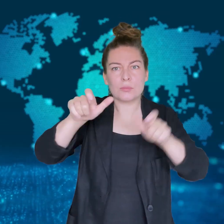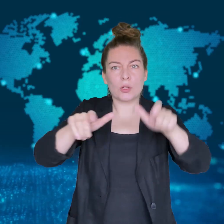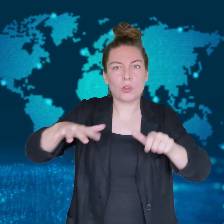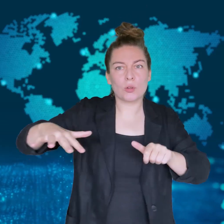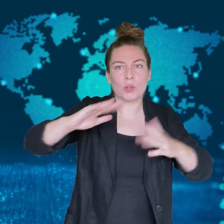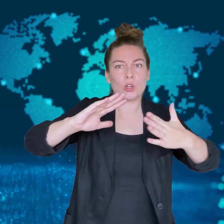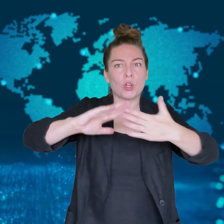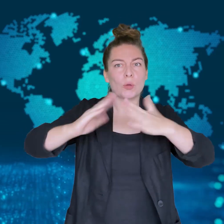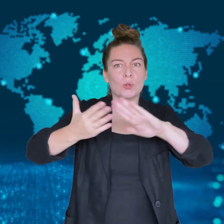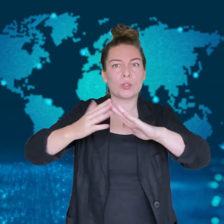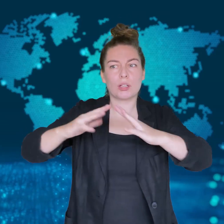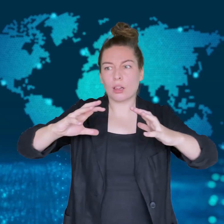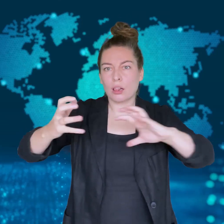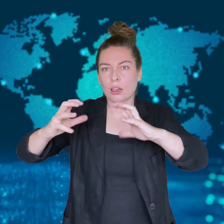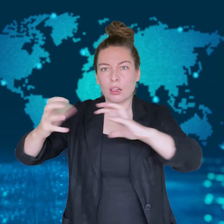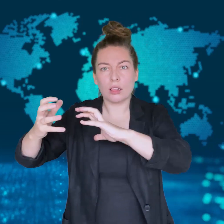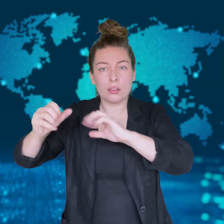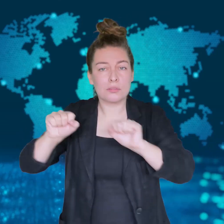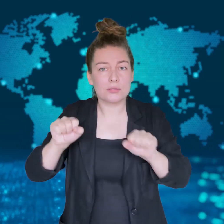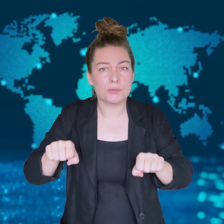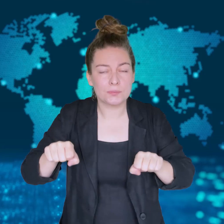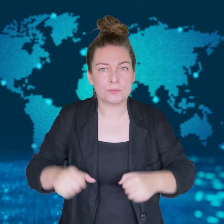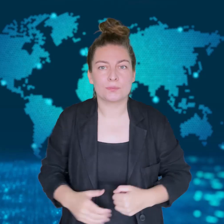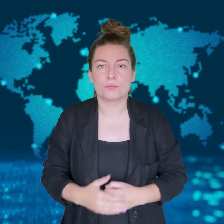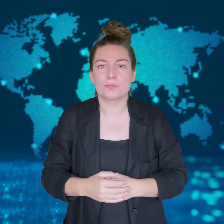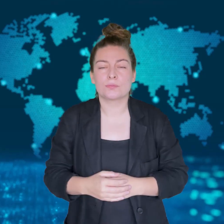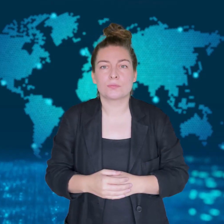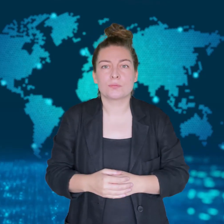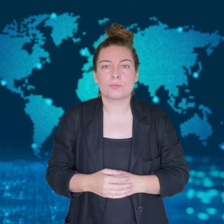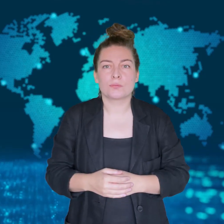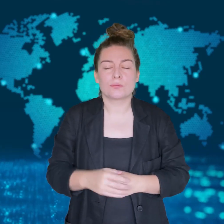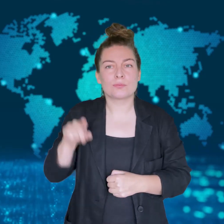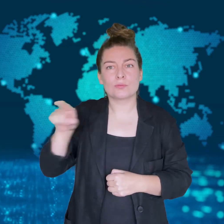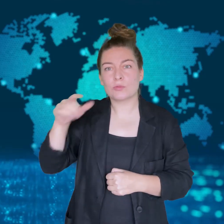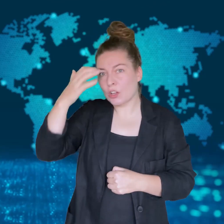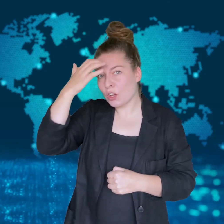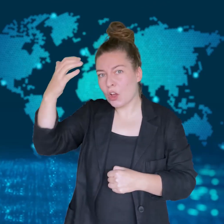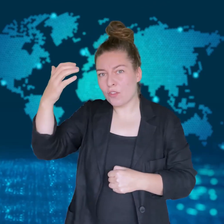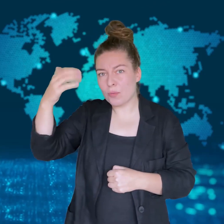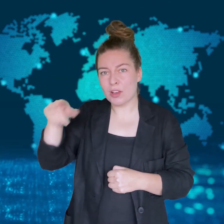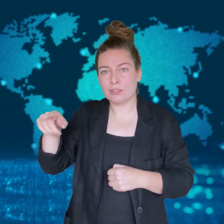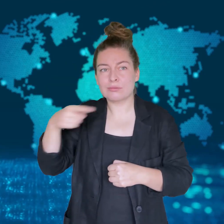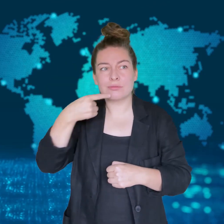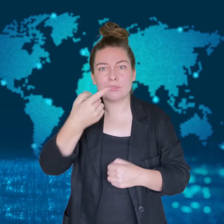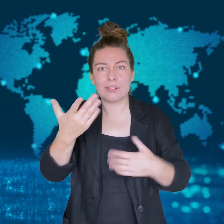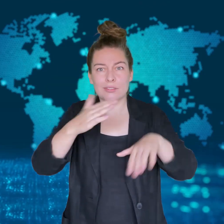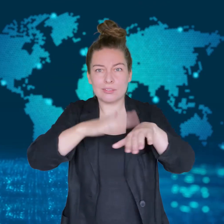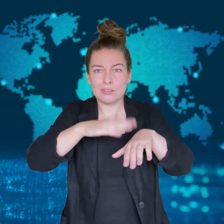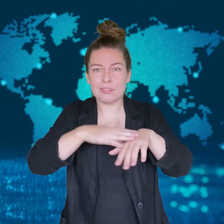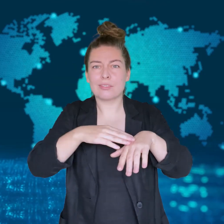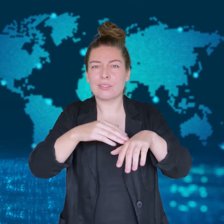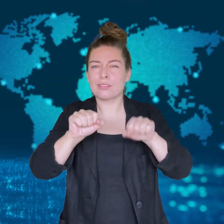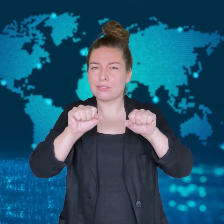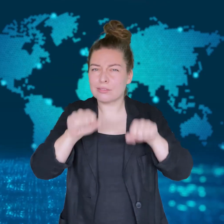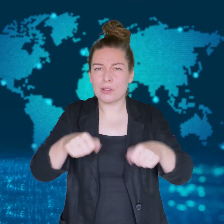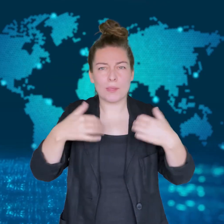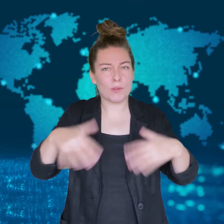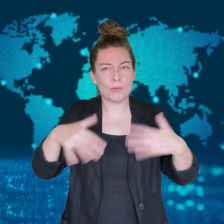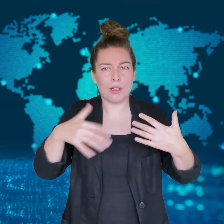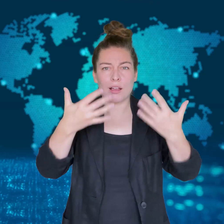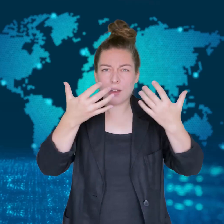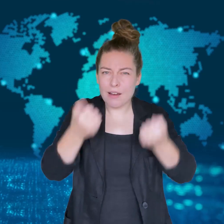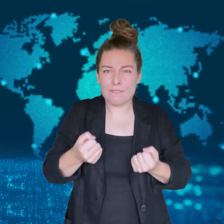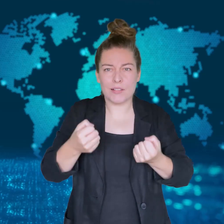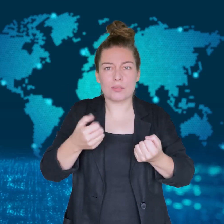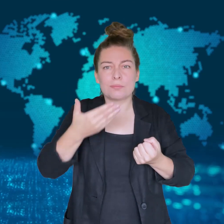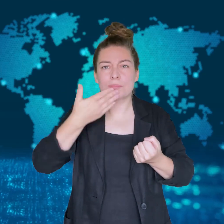The government found "repeated malicious and illegal acts" in its investigation.